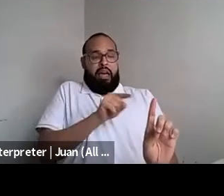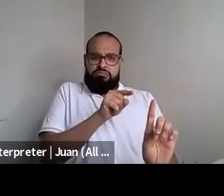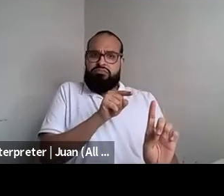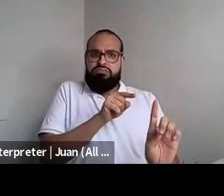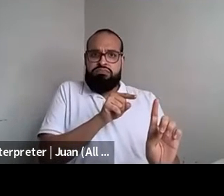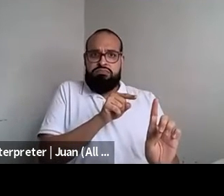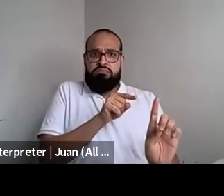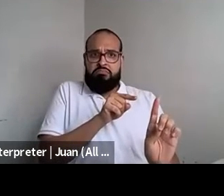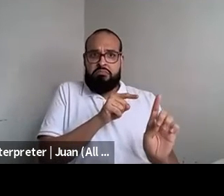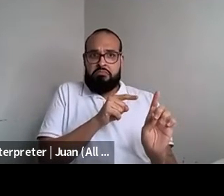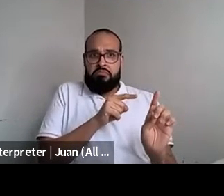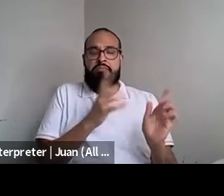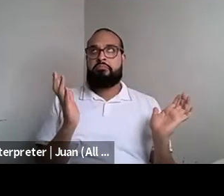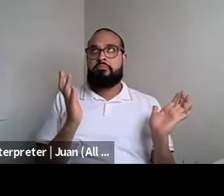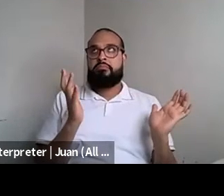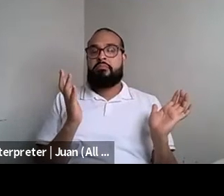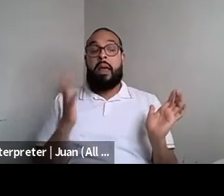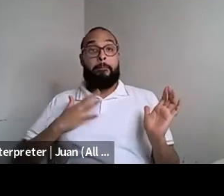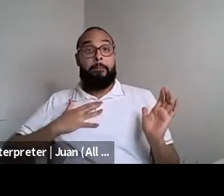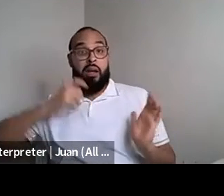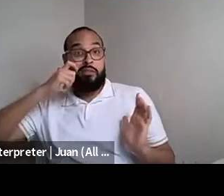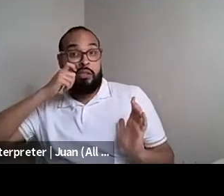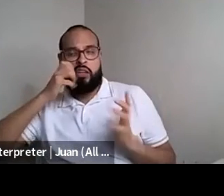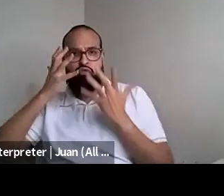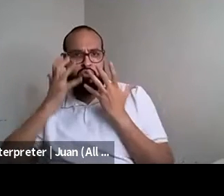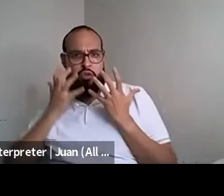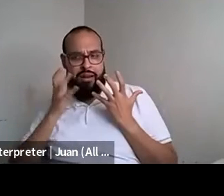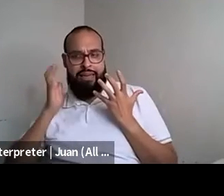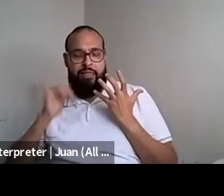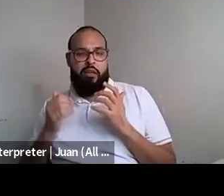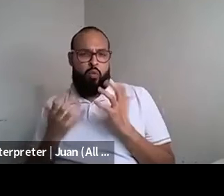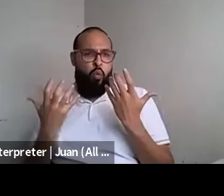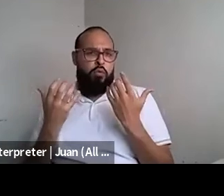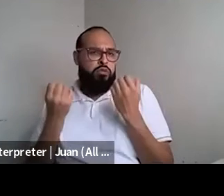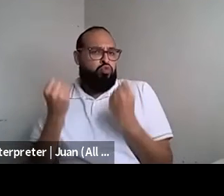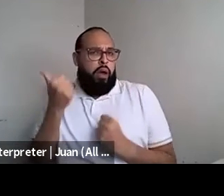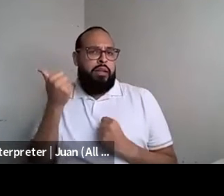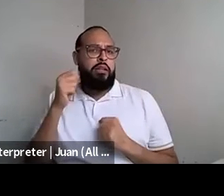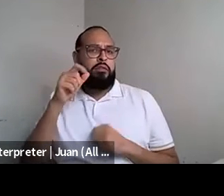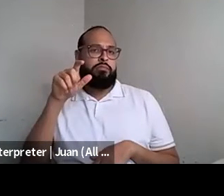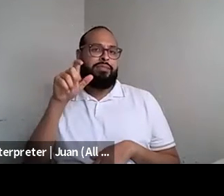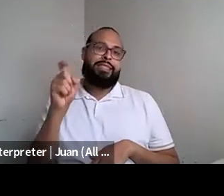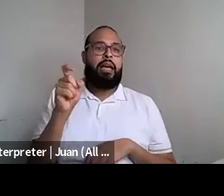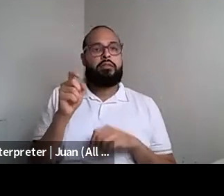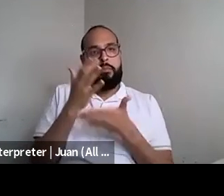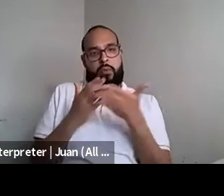Kokumo: I always see my dark skin as a most sections in the body, because as a dark skinned woman is what most sexualized about me.